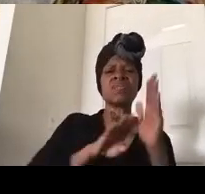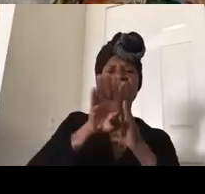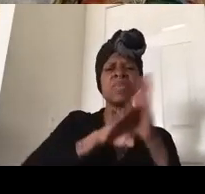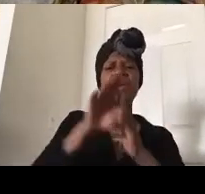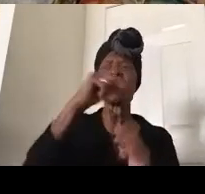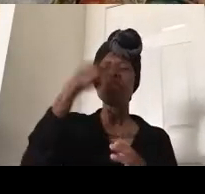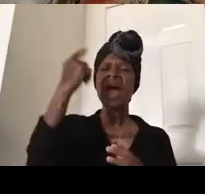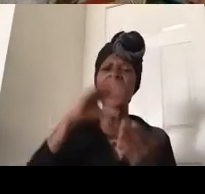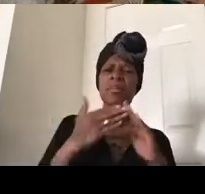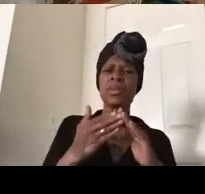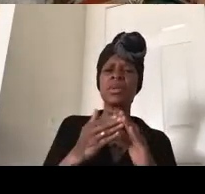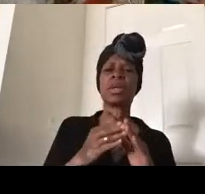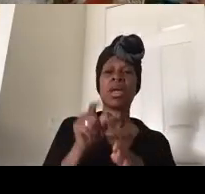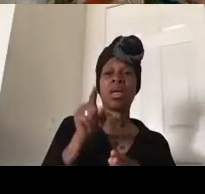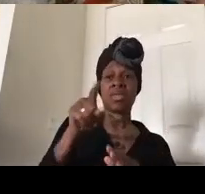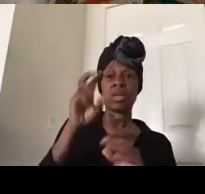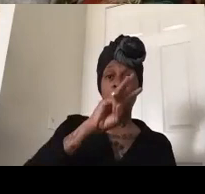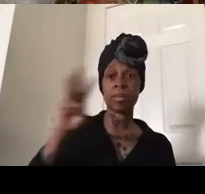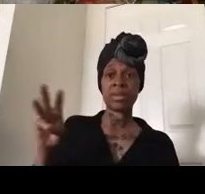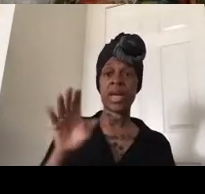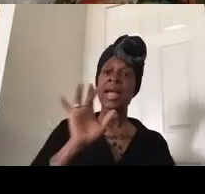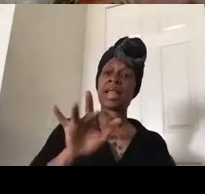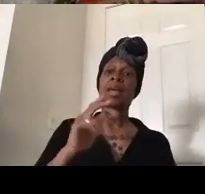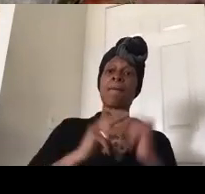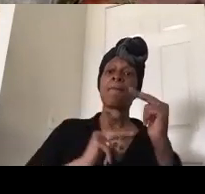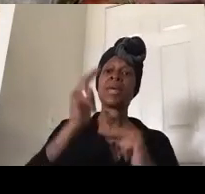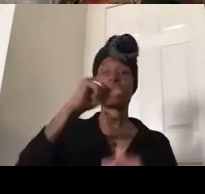dot org and click on build black there's an entire list